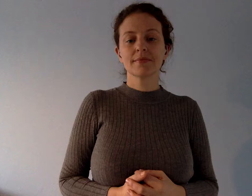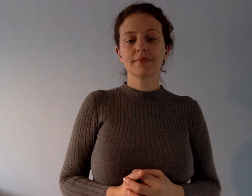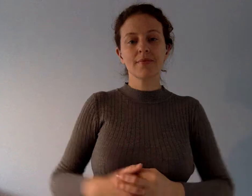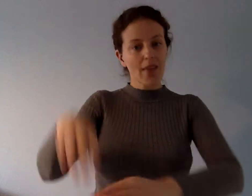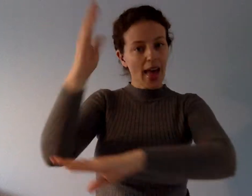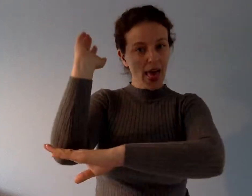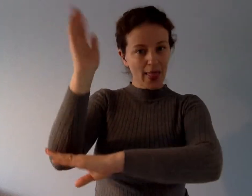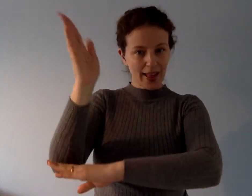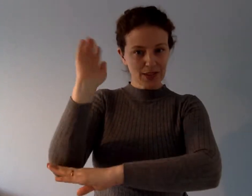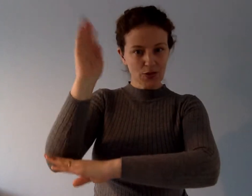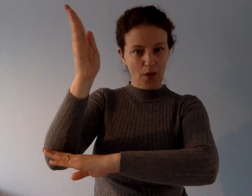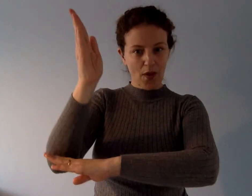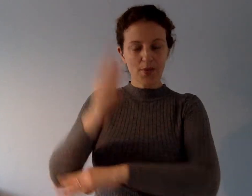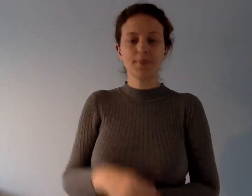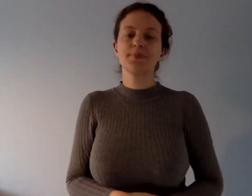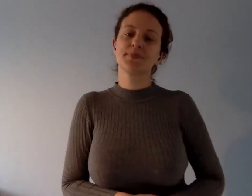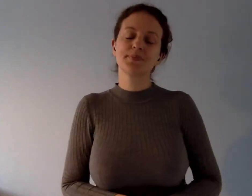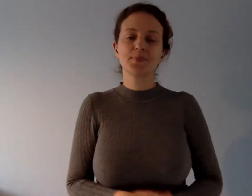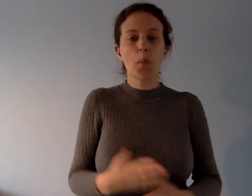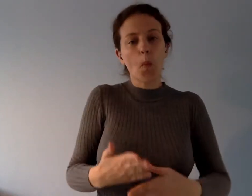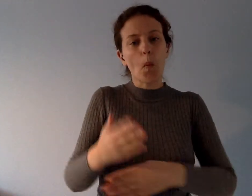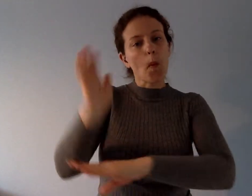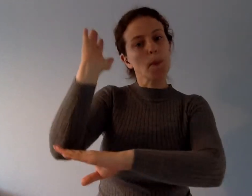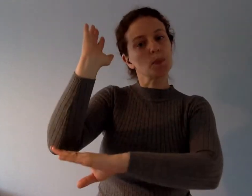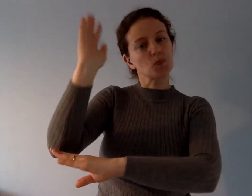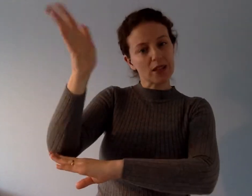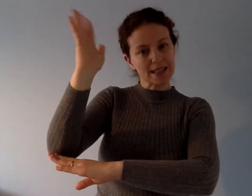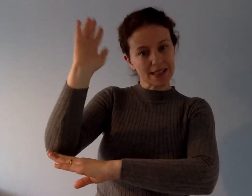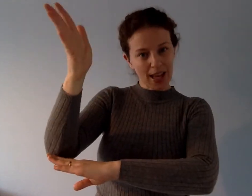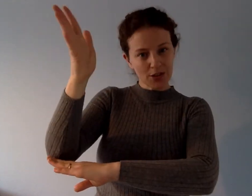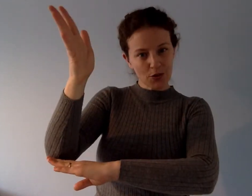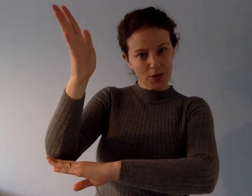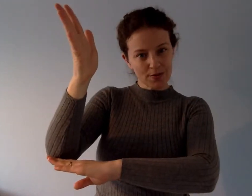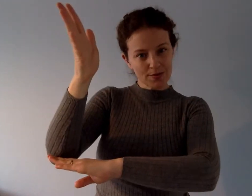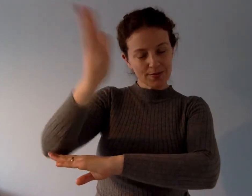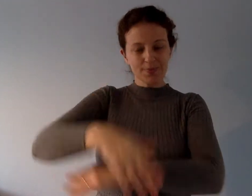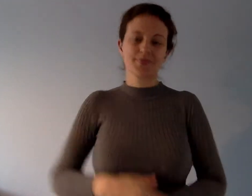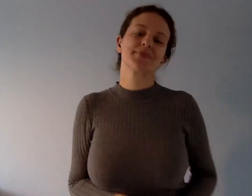LECTURE or PRESENTATION